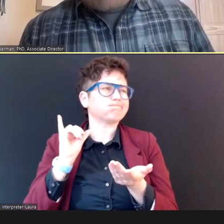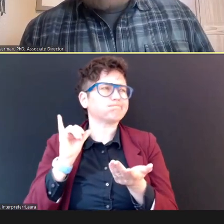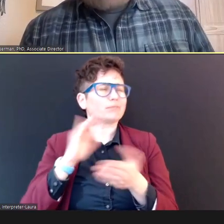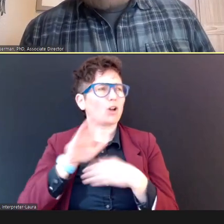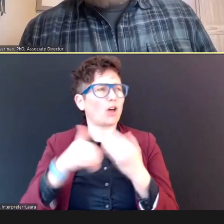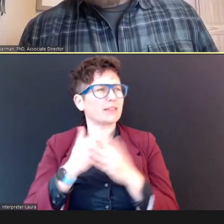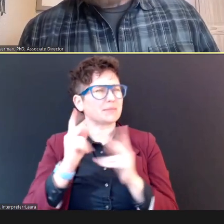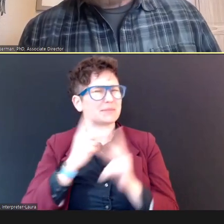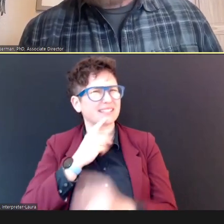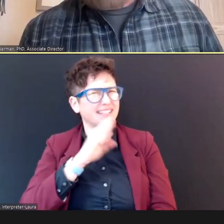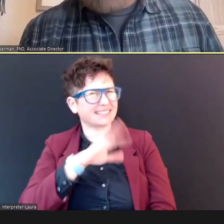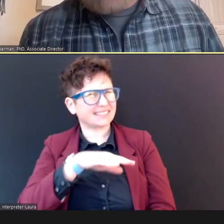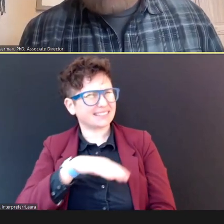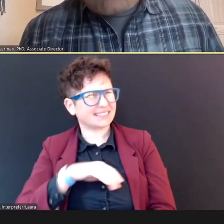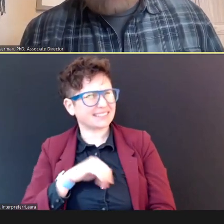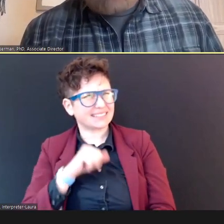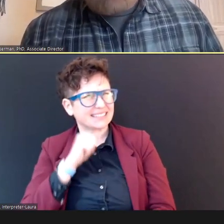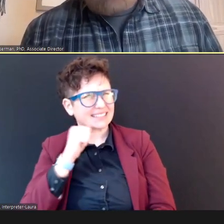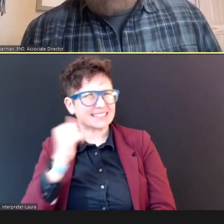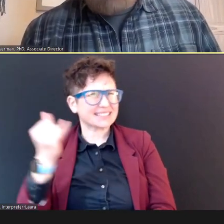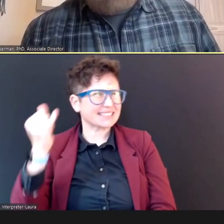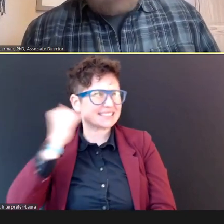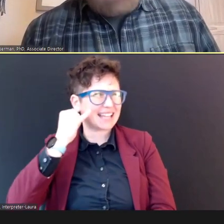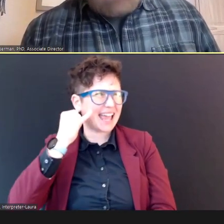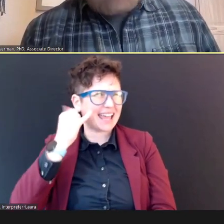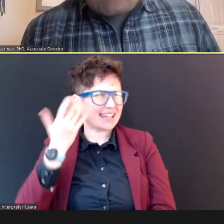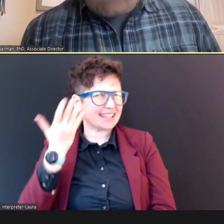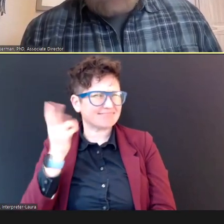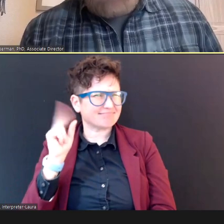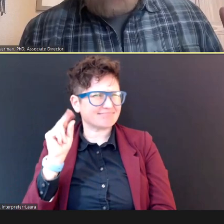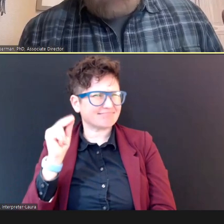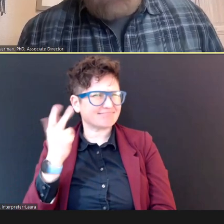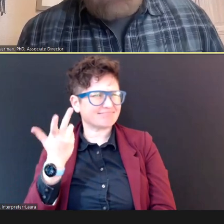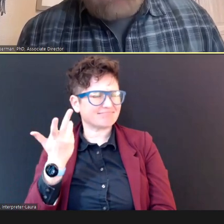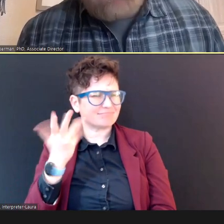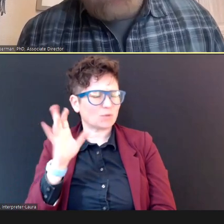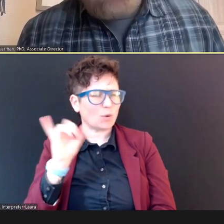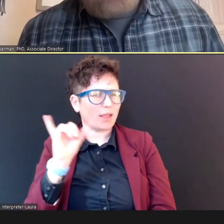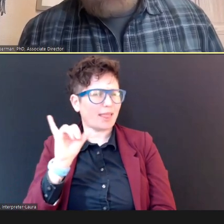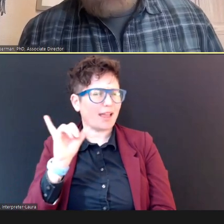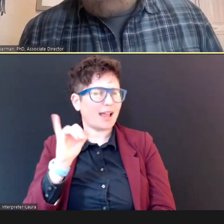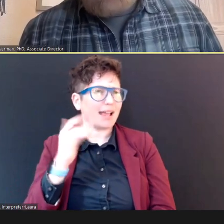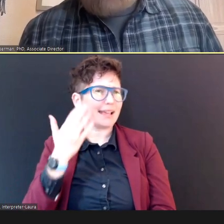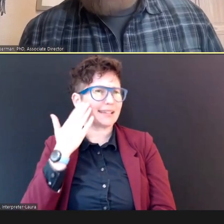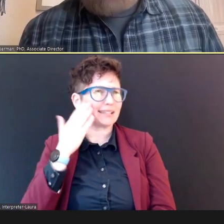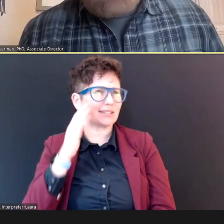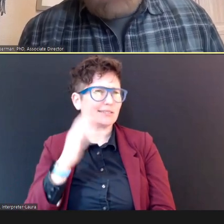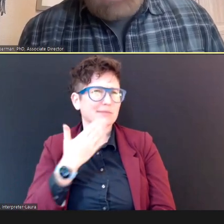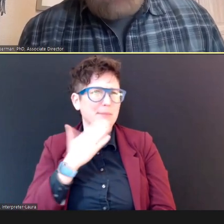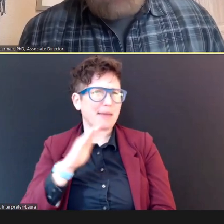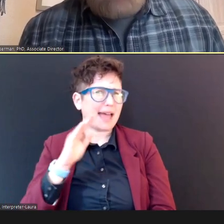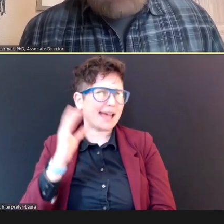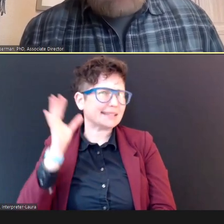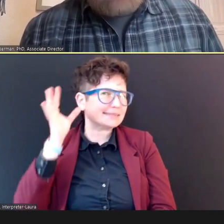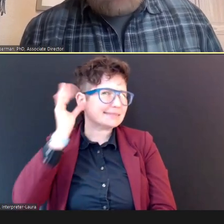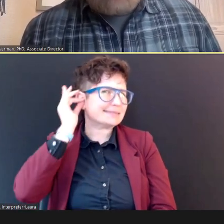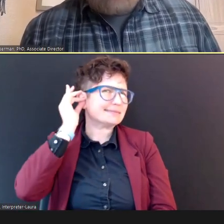doesn't stay in the ear! Or, "I get poor seal error